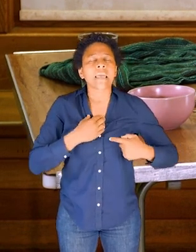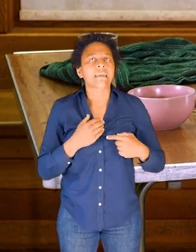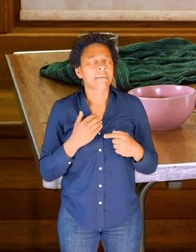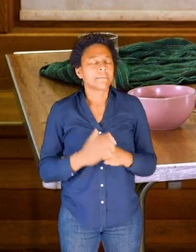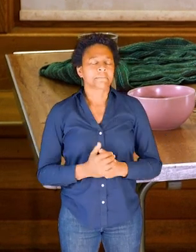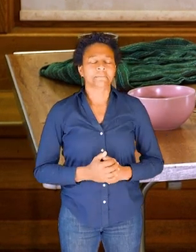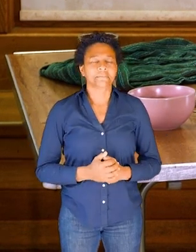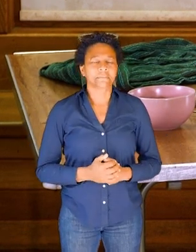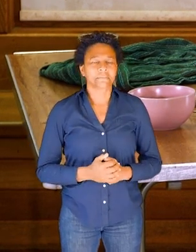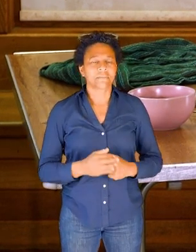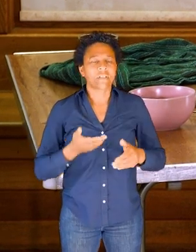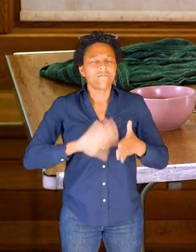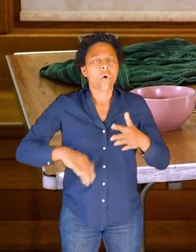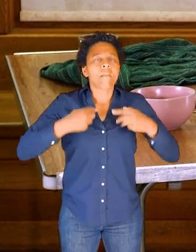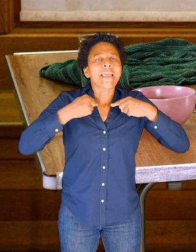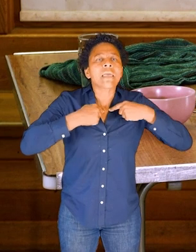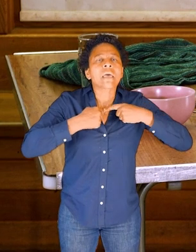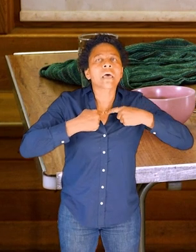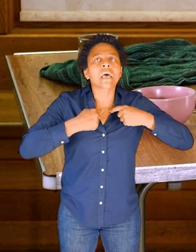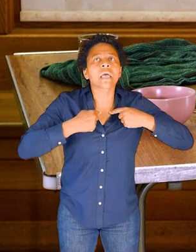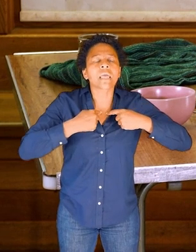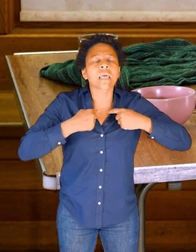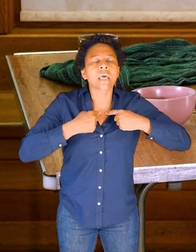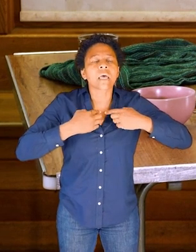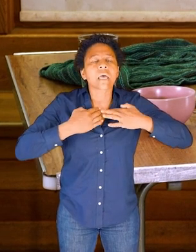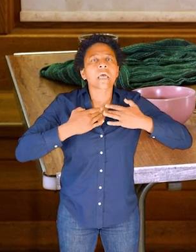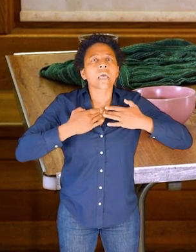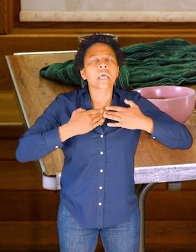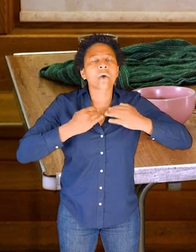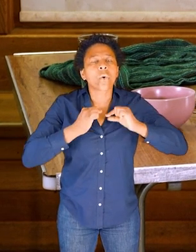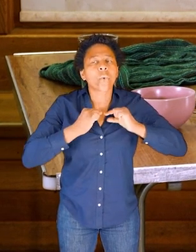to touch my mic here--from the centre just underneath my throat